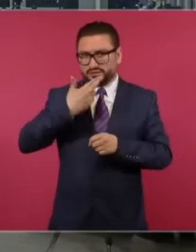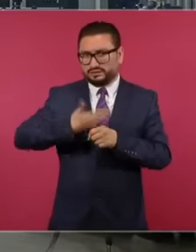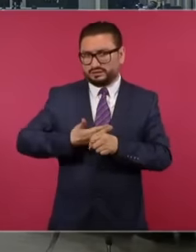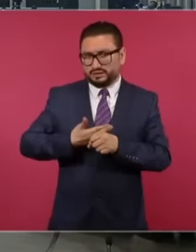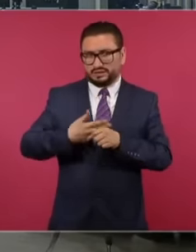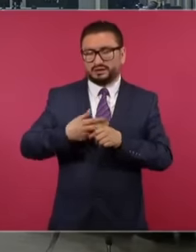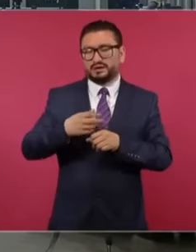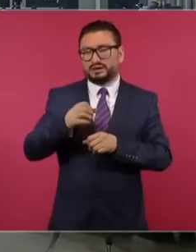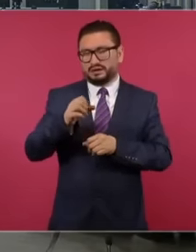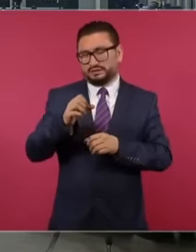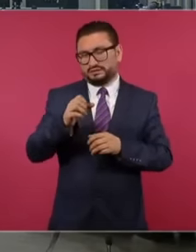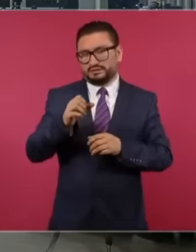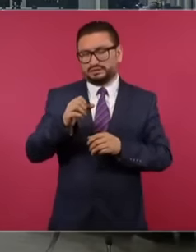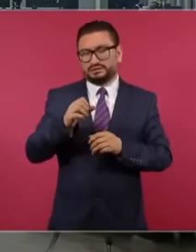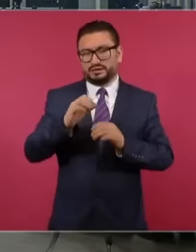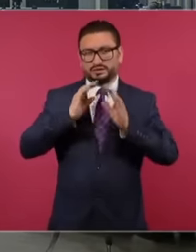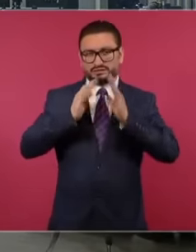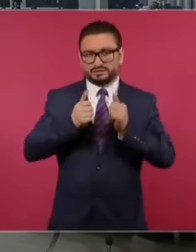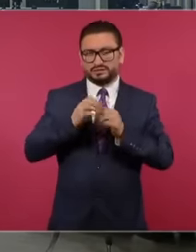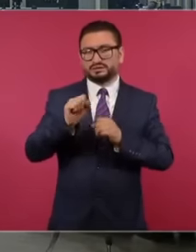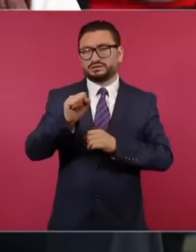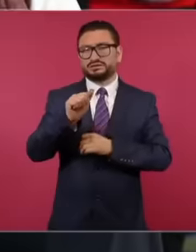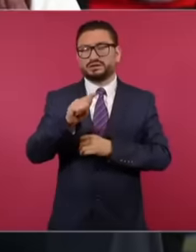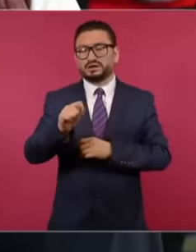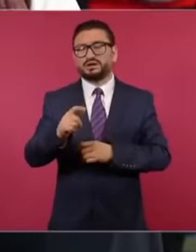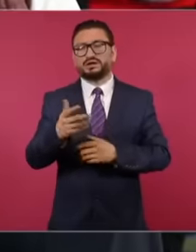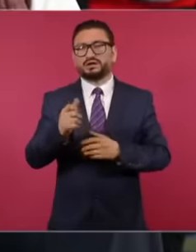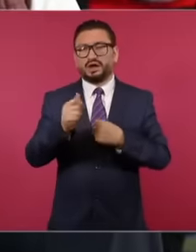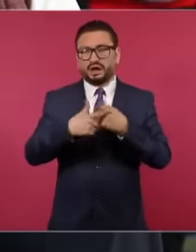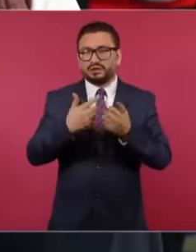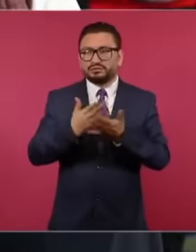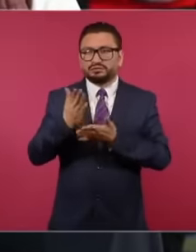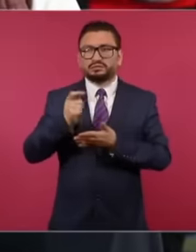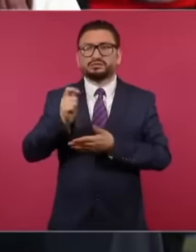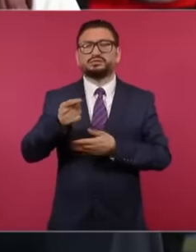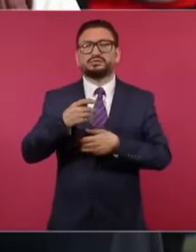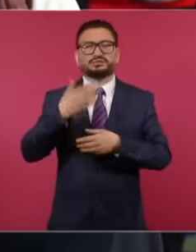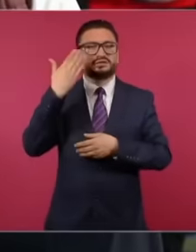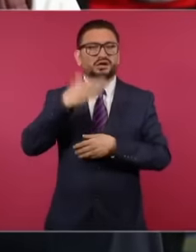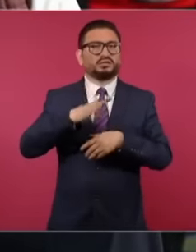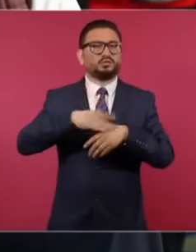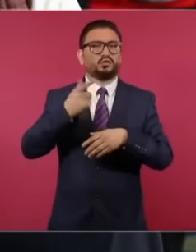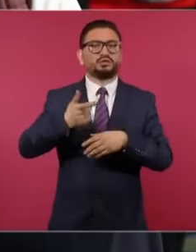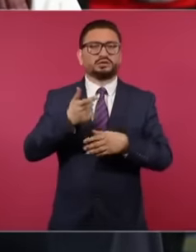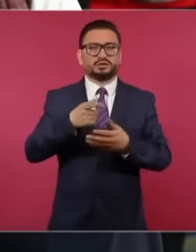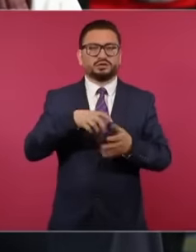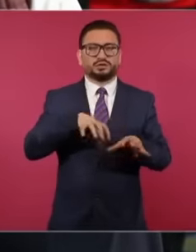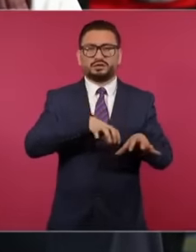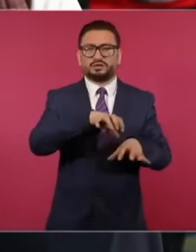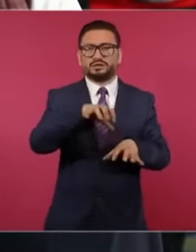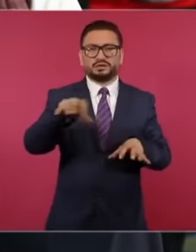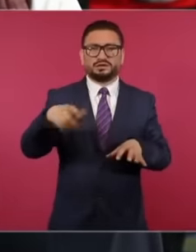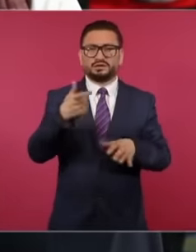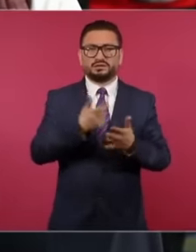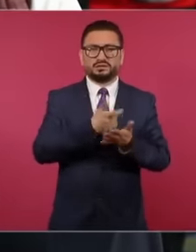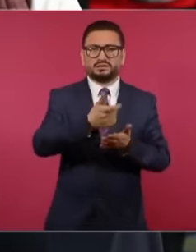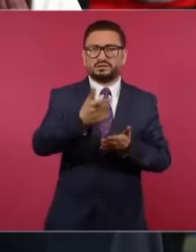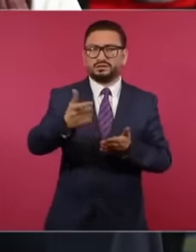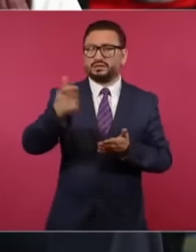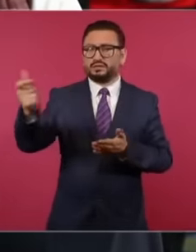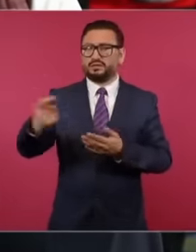SAT that can intervene to find out one why resources are being triangulated Why a company